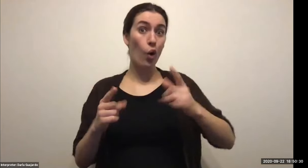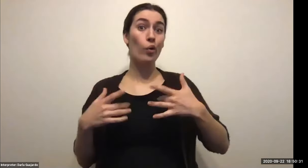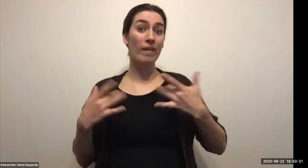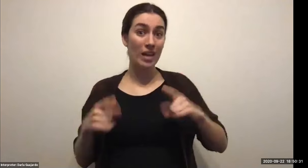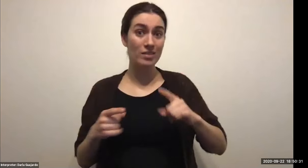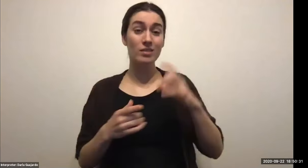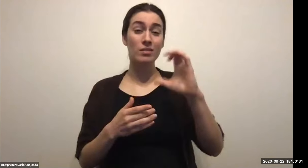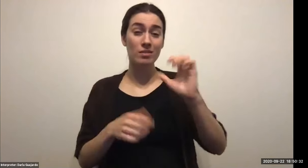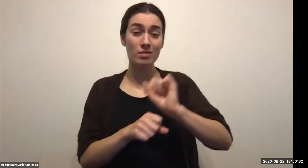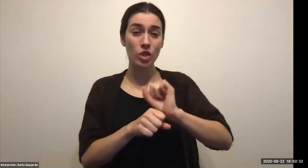Jeremy Wu (RIT Student): Thank you.